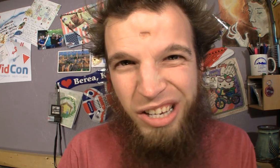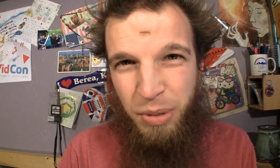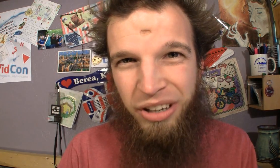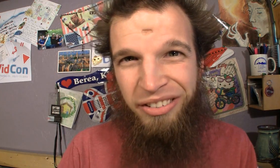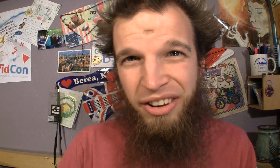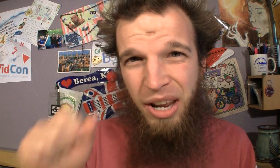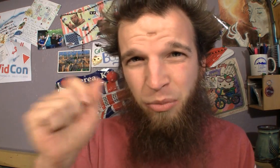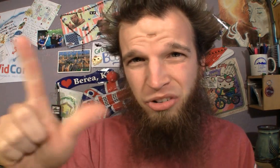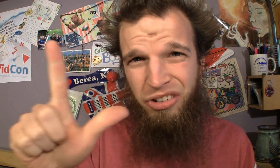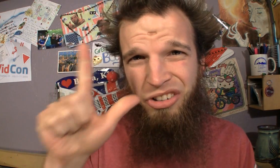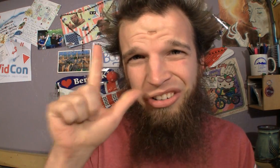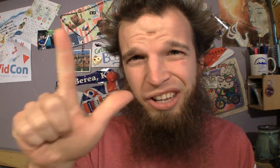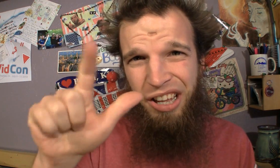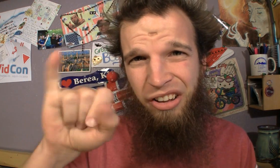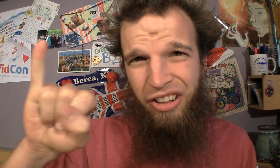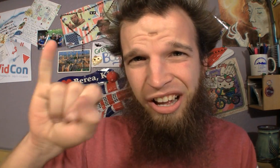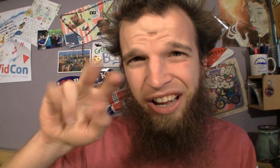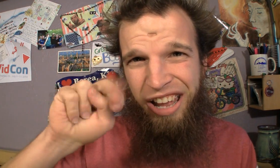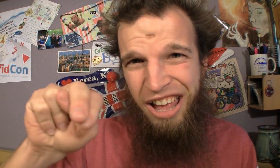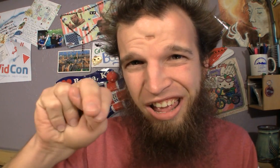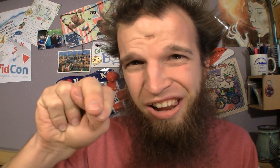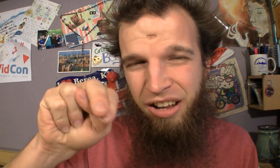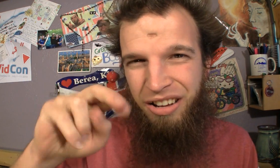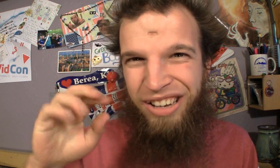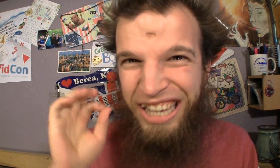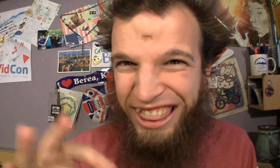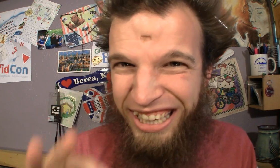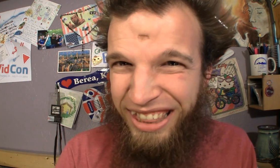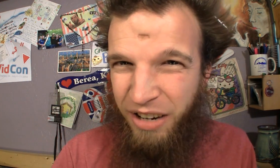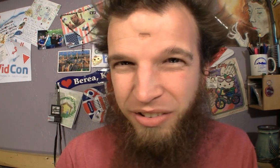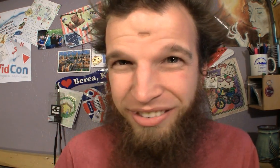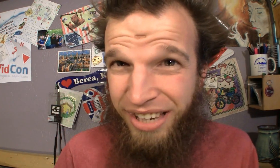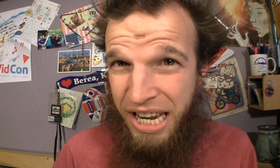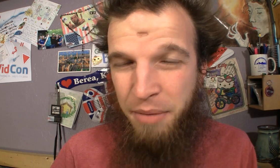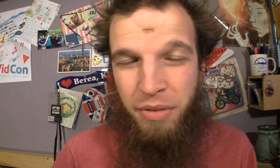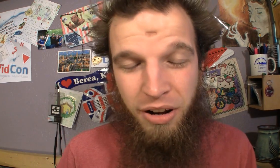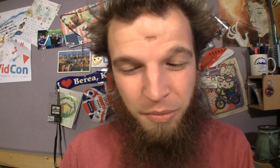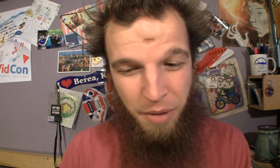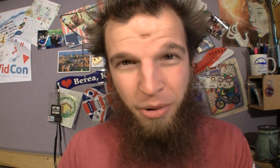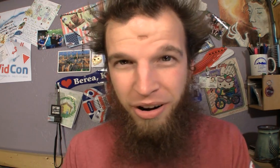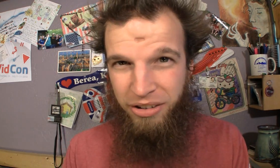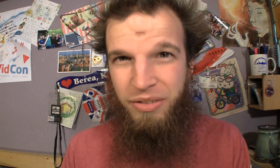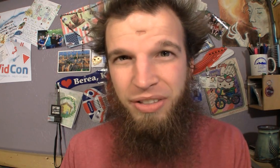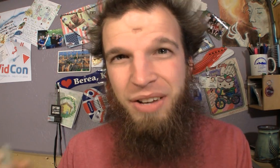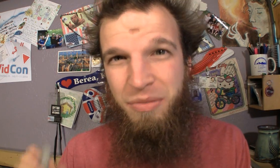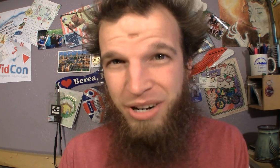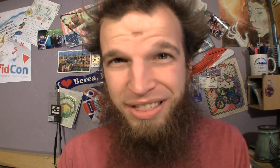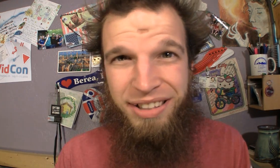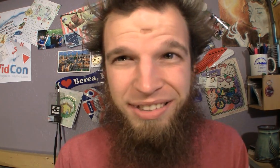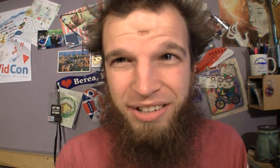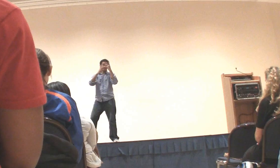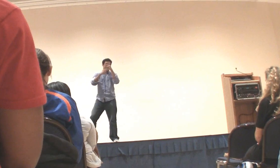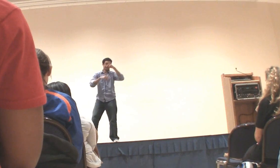I think he was spelling his name, which is L-I-N I think that was his name, but I'm not positive on that one but I think that's it